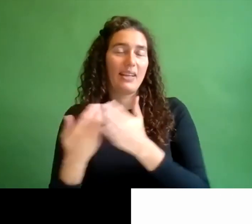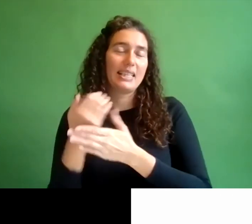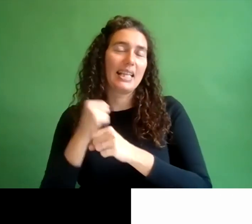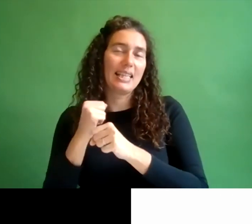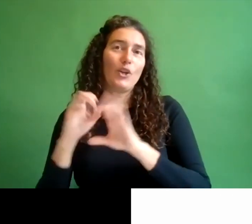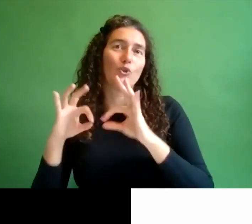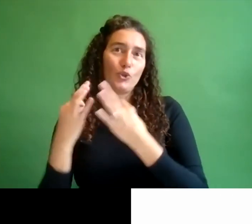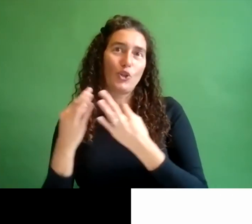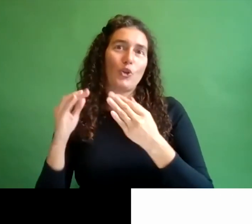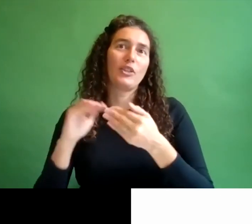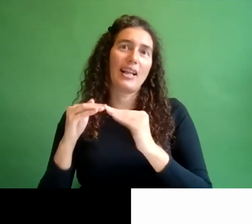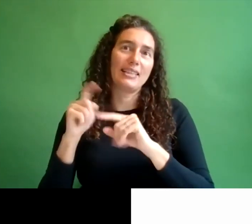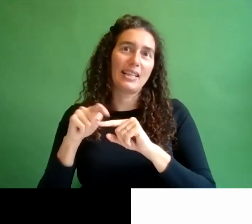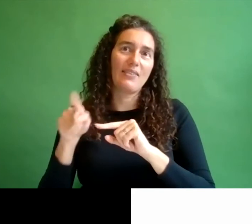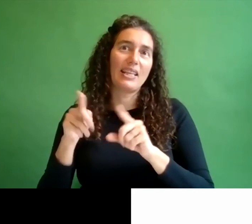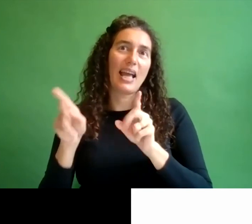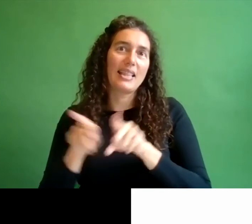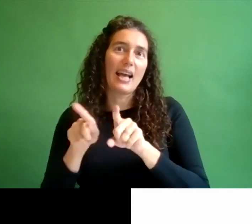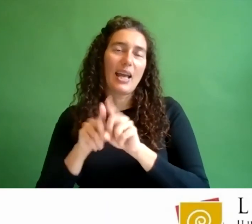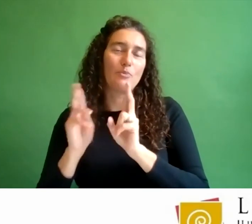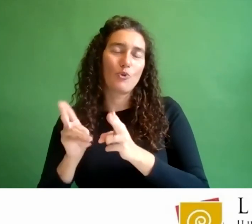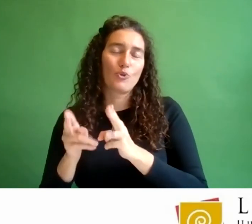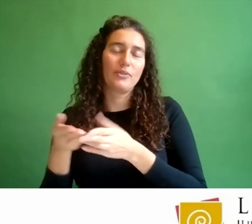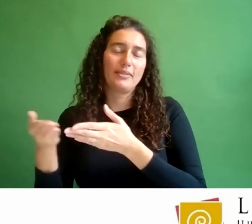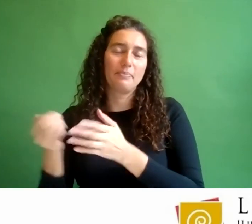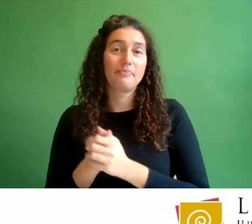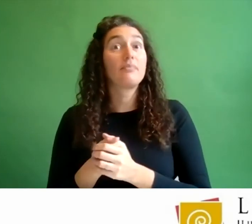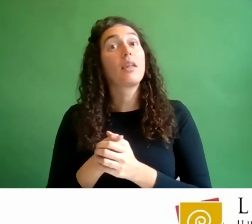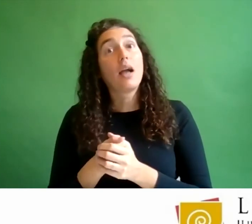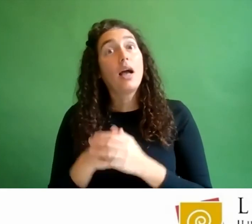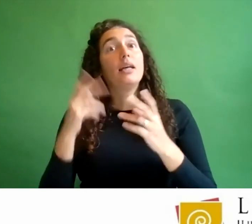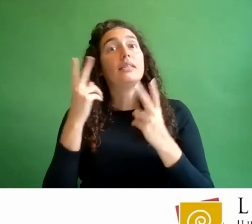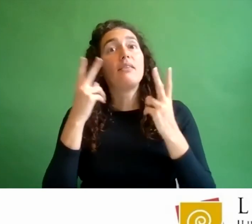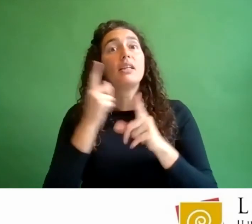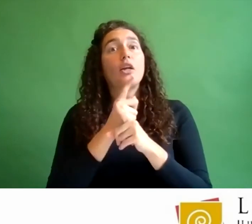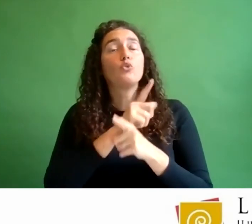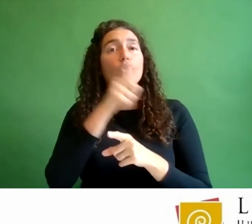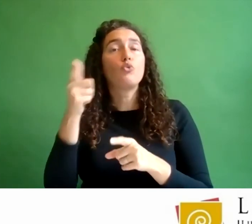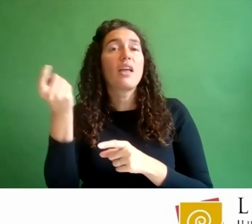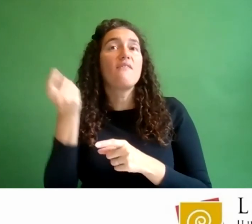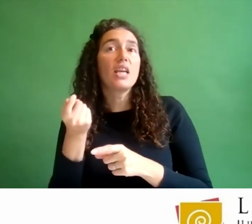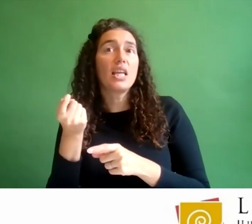Social Affairs and Equal Opportunities project. And, of course, there are other resources available.